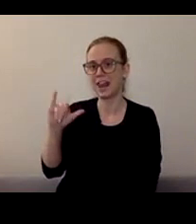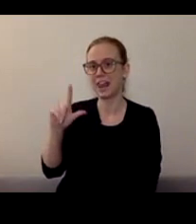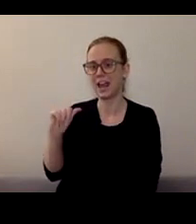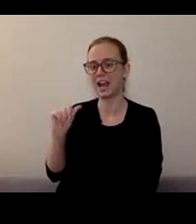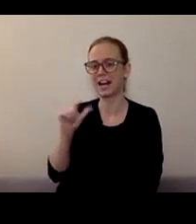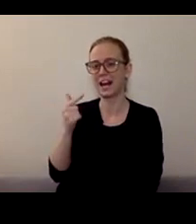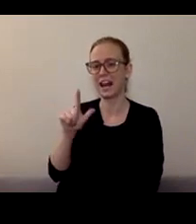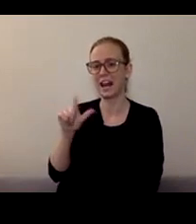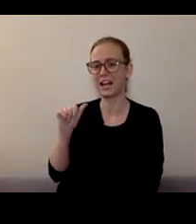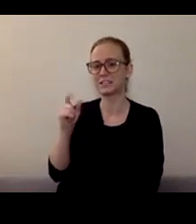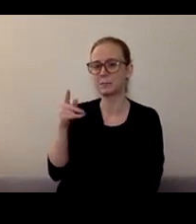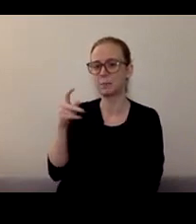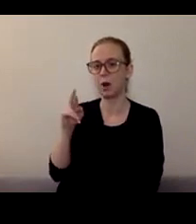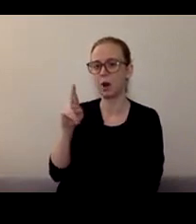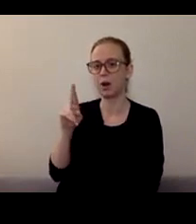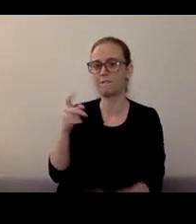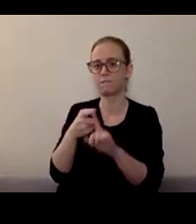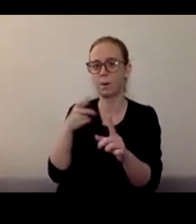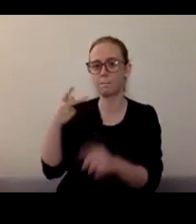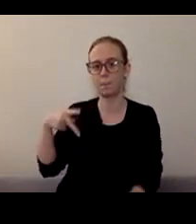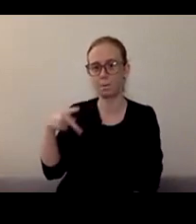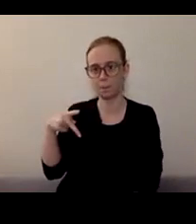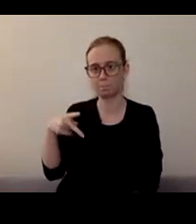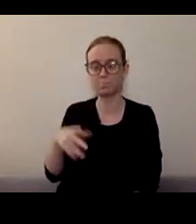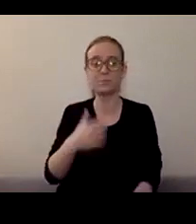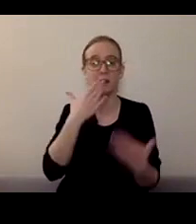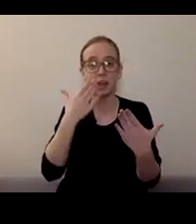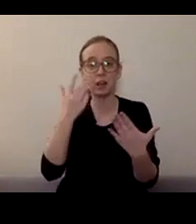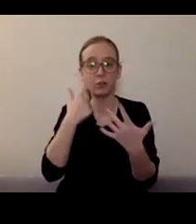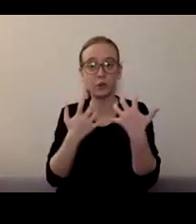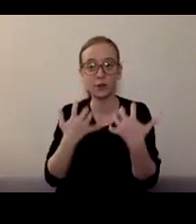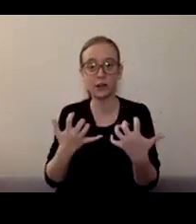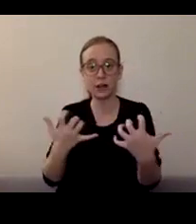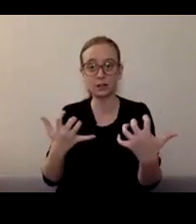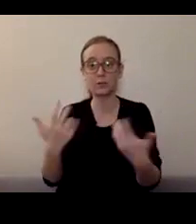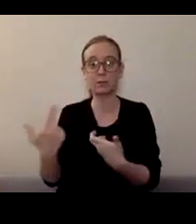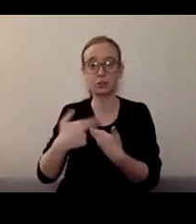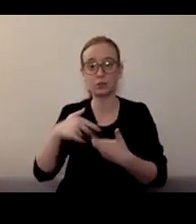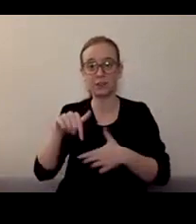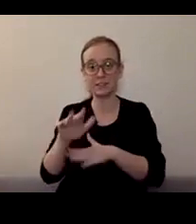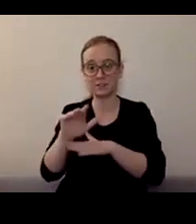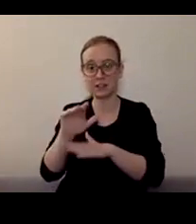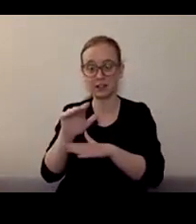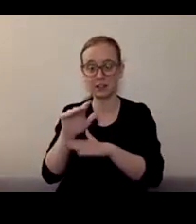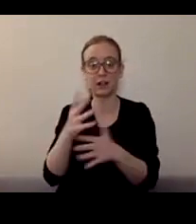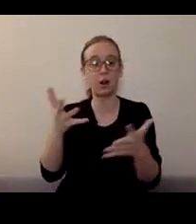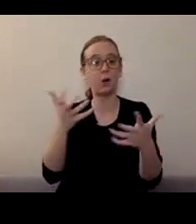This event could not have happened without you. Please welcome Anji Jorstad, Mental Health Supervisor